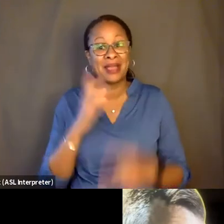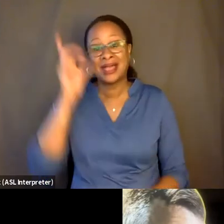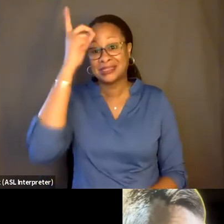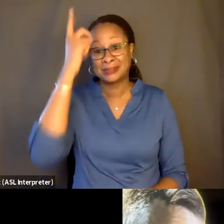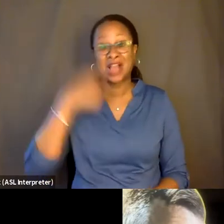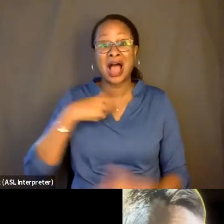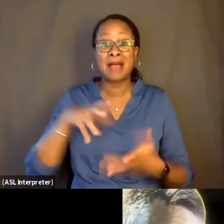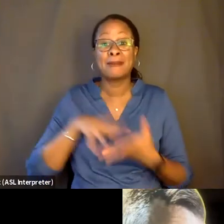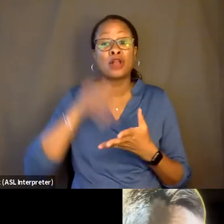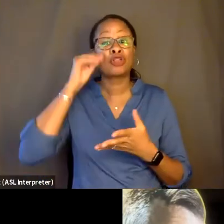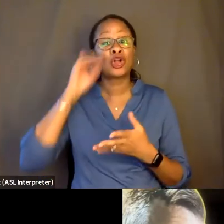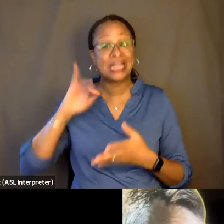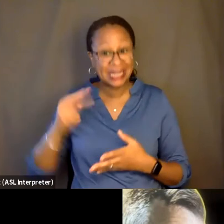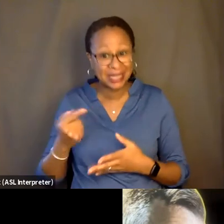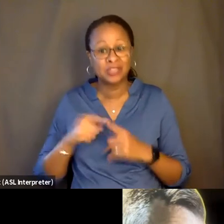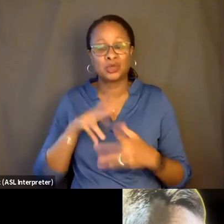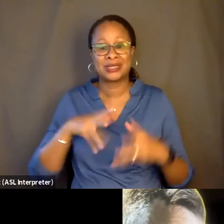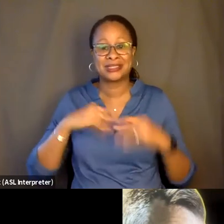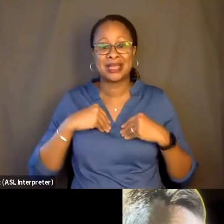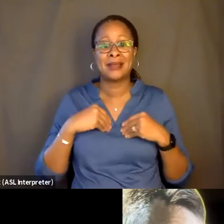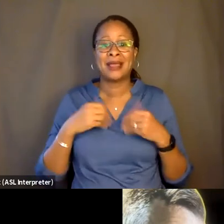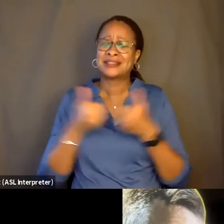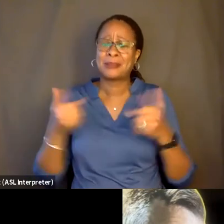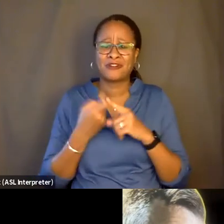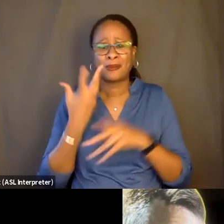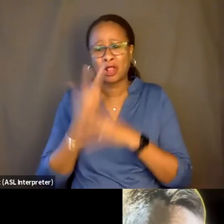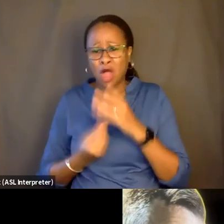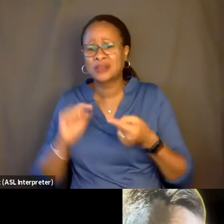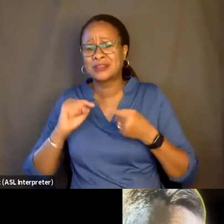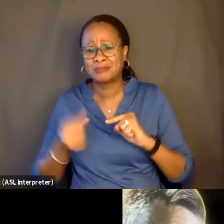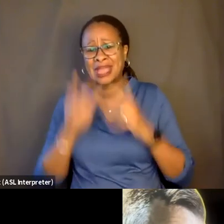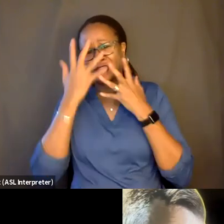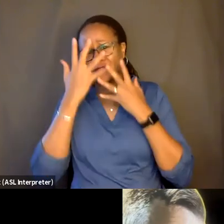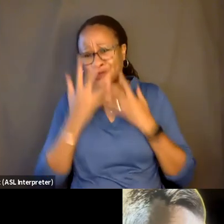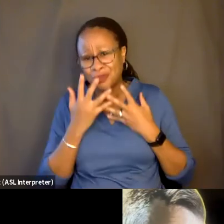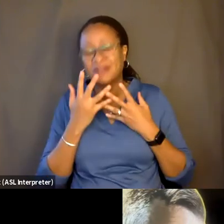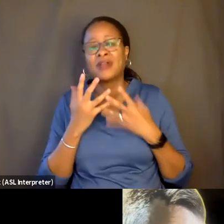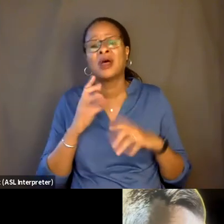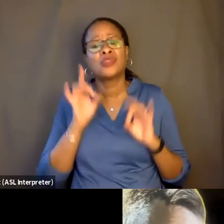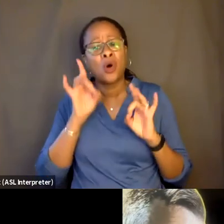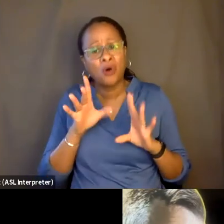Besides the loss, besides the pain, the grief, the horror of it, it also gives people